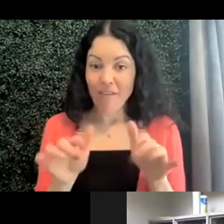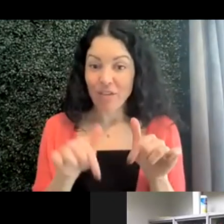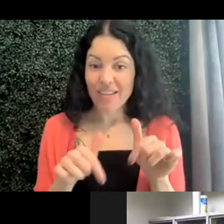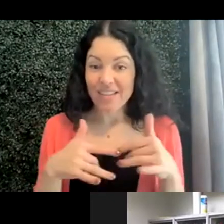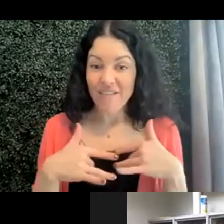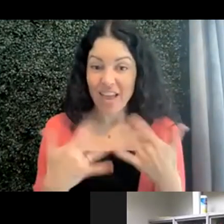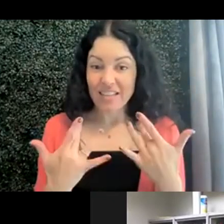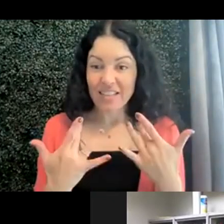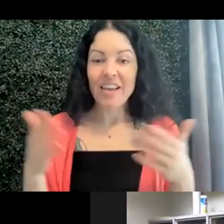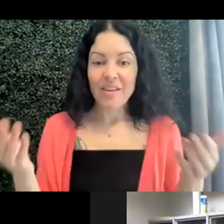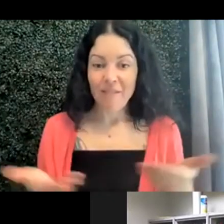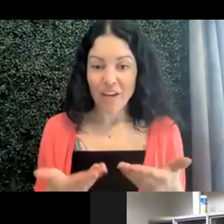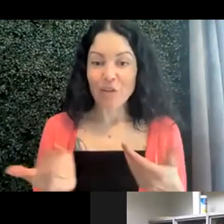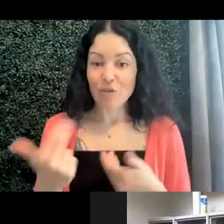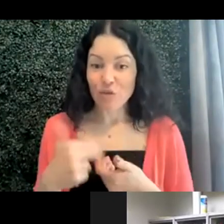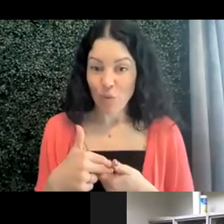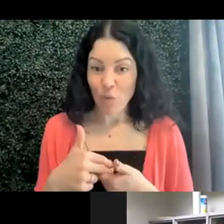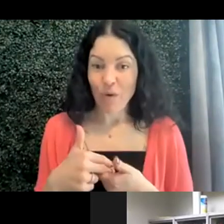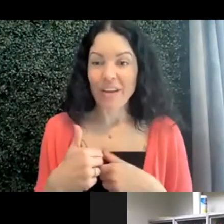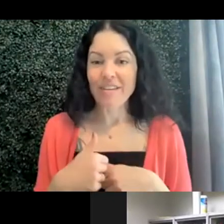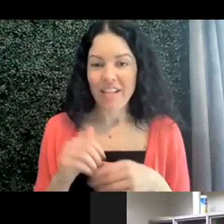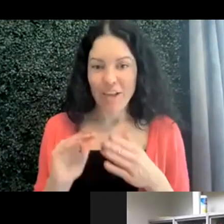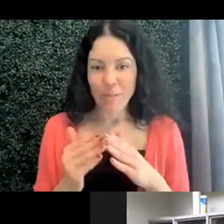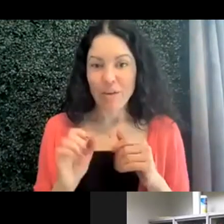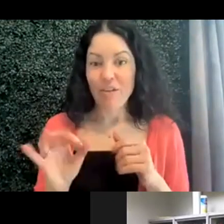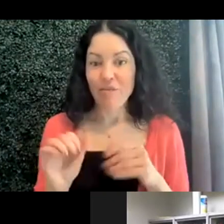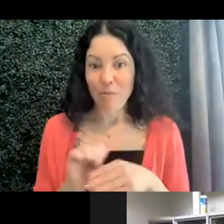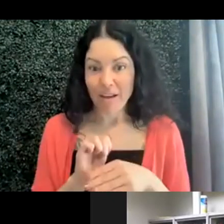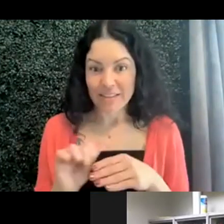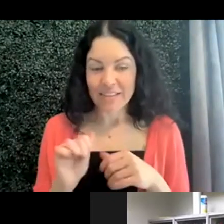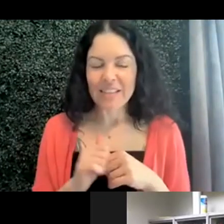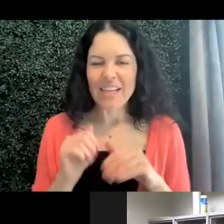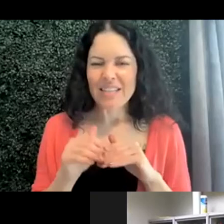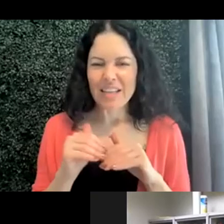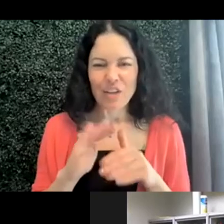inviting you to join a community of practice, sending you all of the information we promised